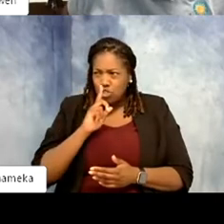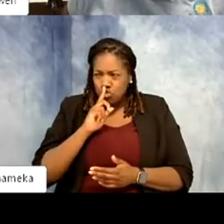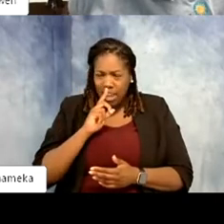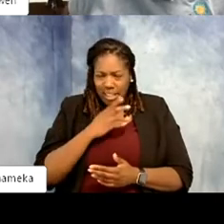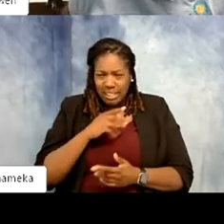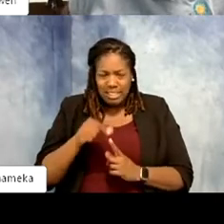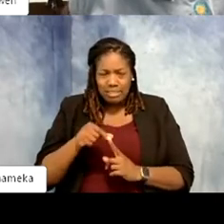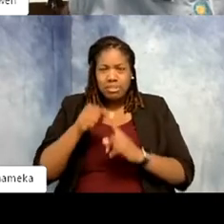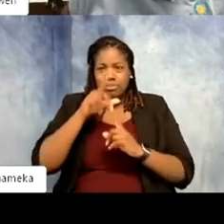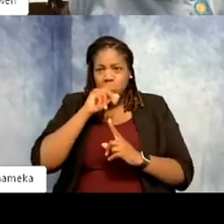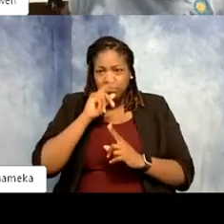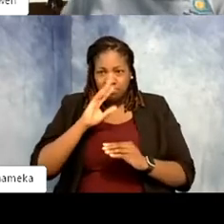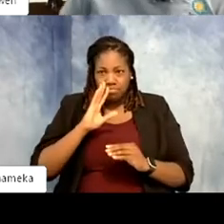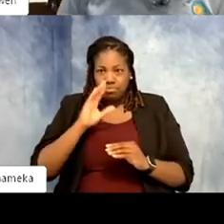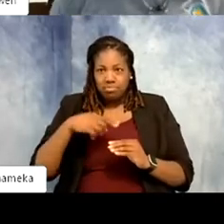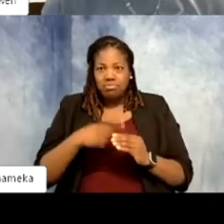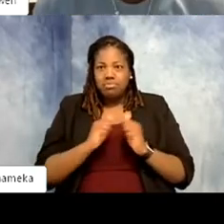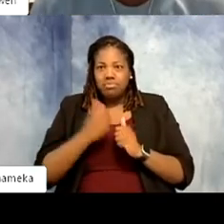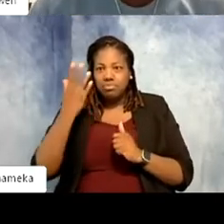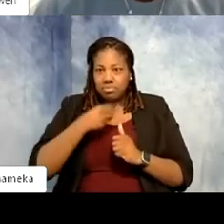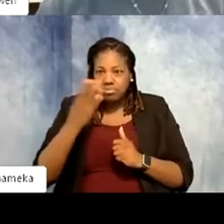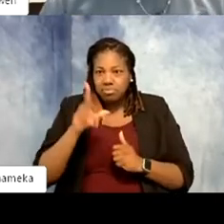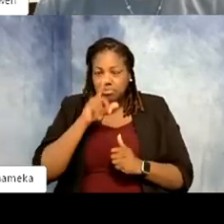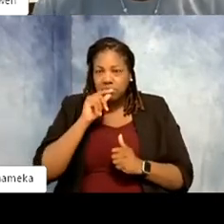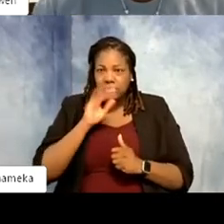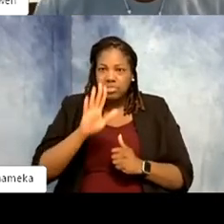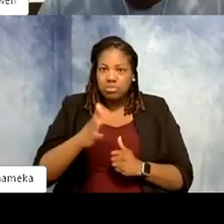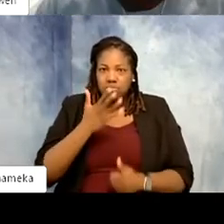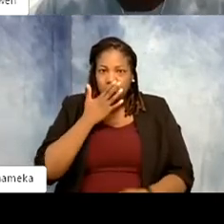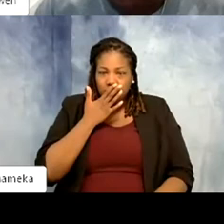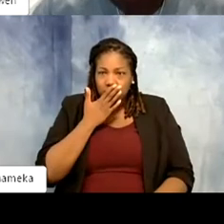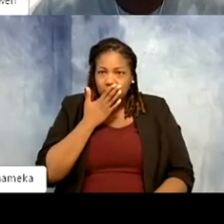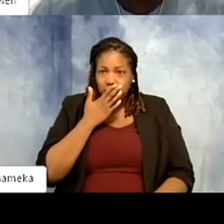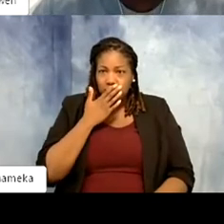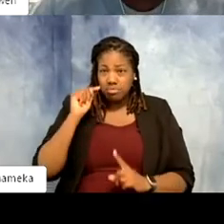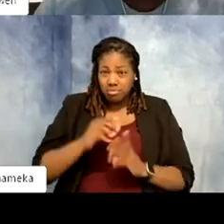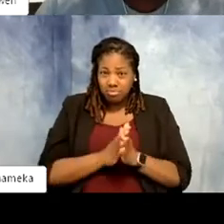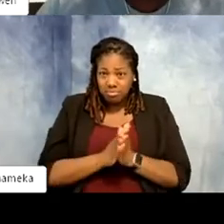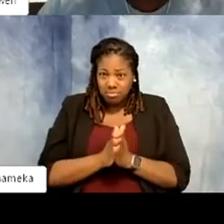talking about how beautiful birds are and their colors. Does this passion carry over into your